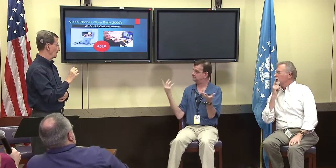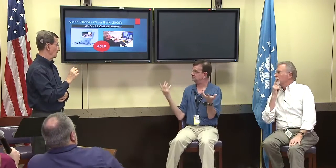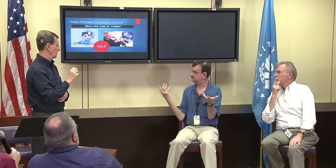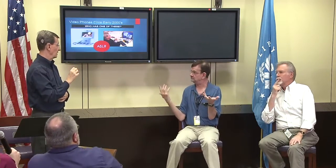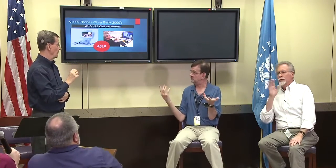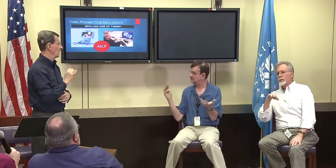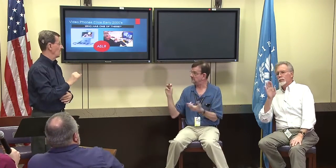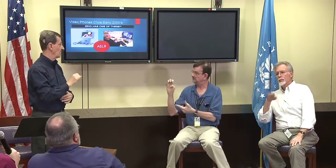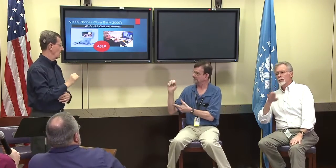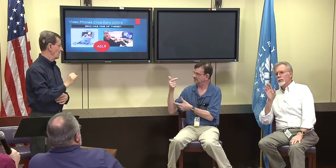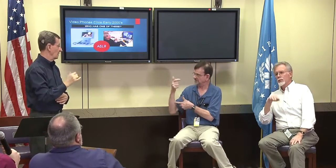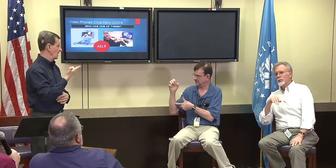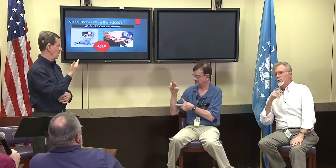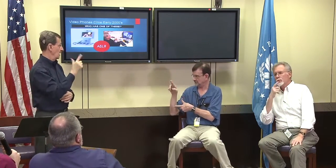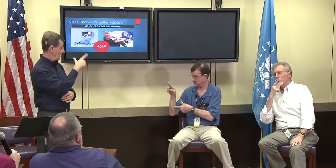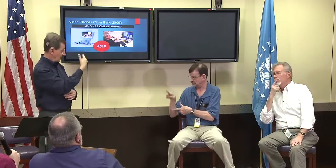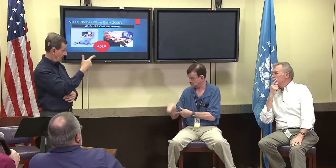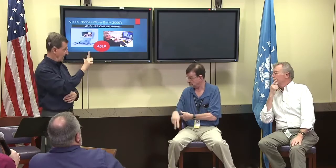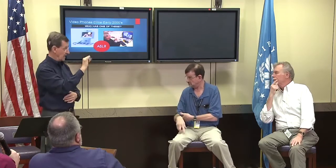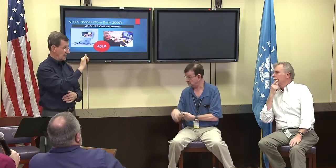Yeah, you record yourself in a short message